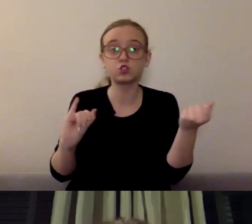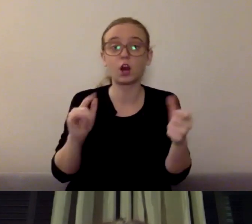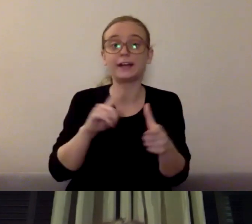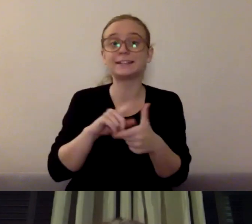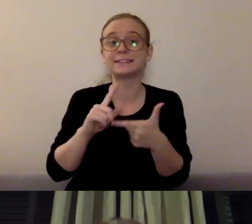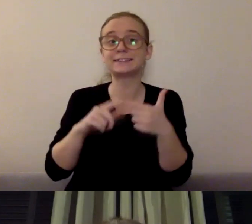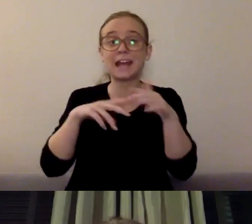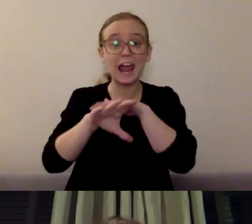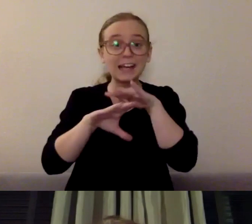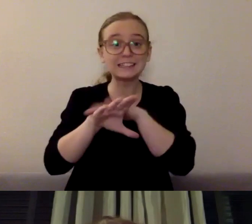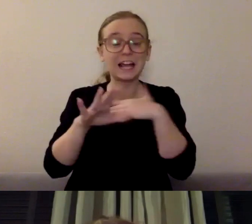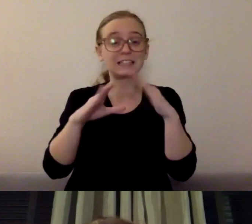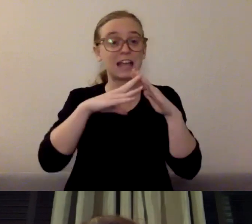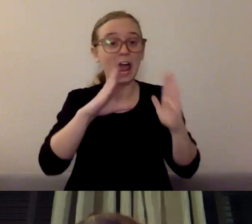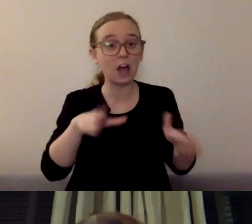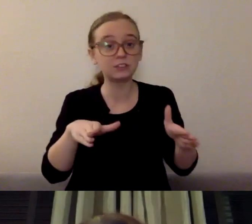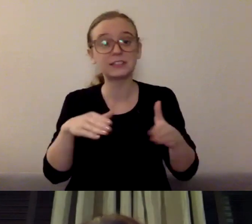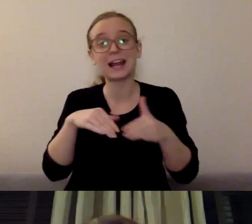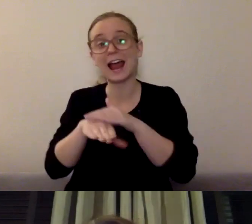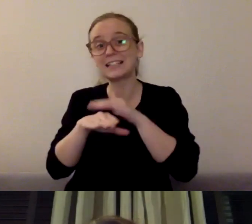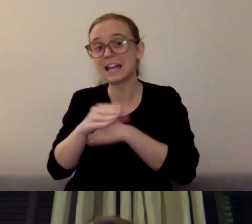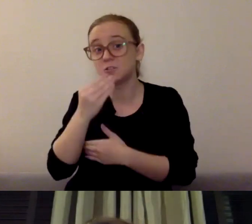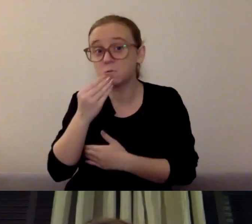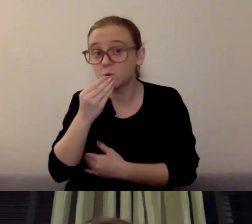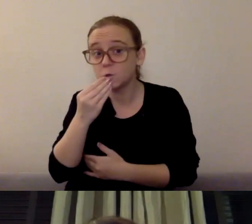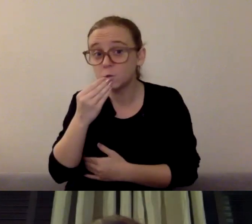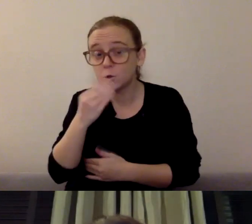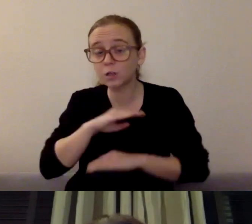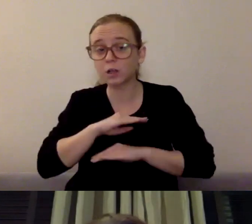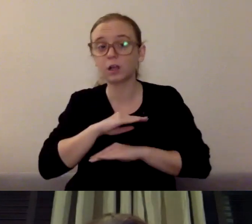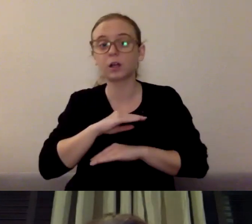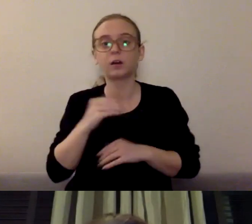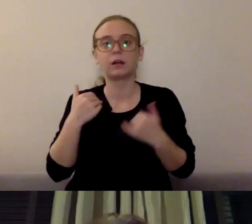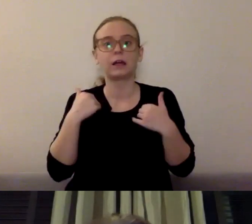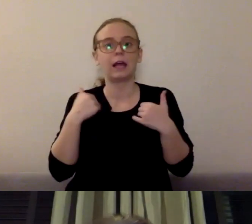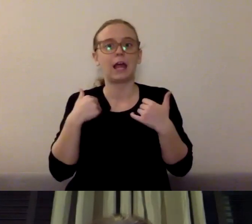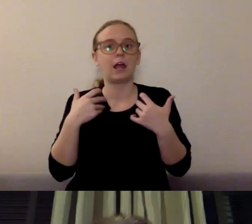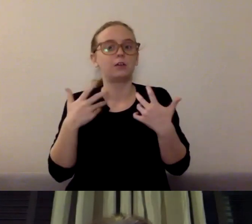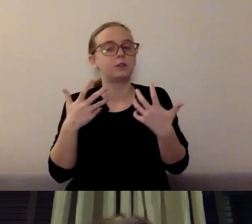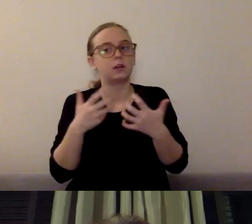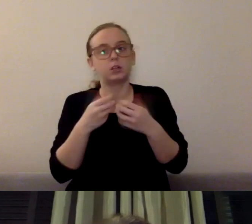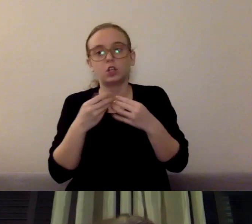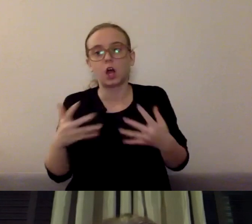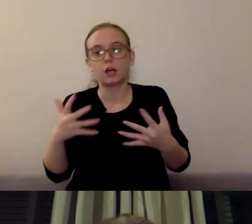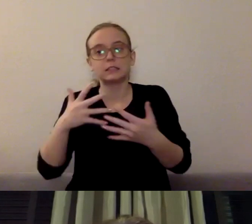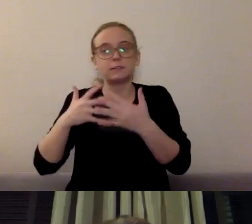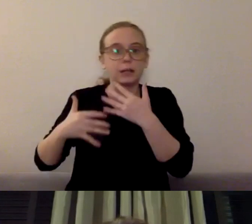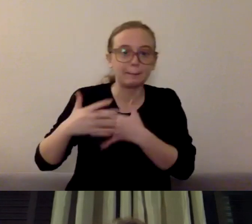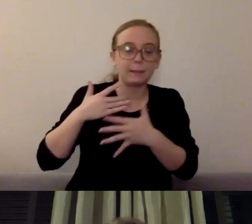There's lots of social contact for all of us; for parents, for teens, for young kids. And there are family members who may be ill